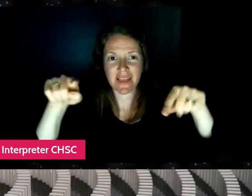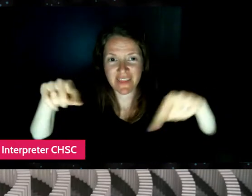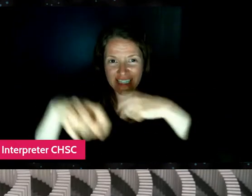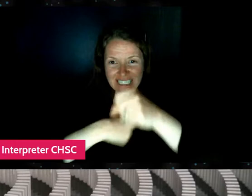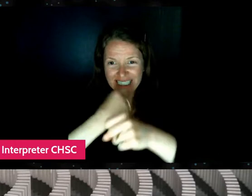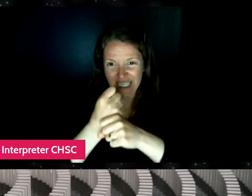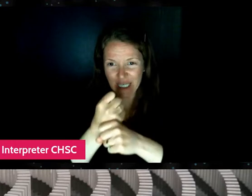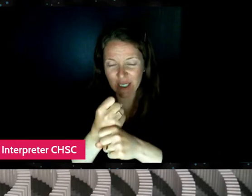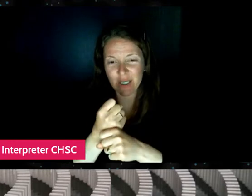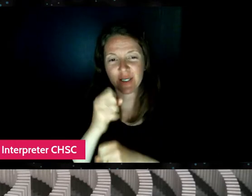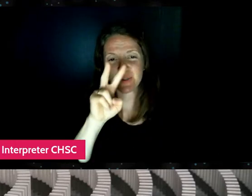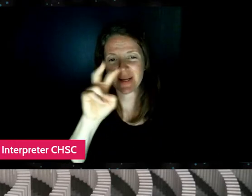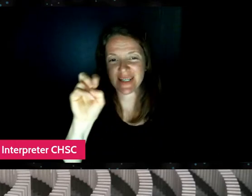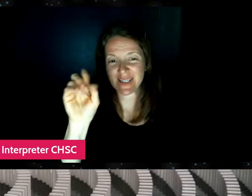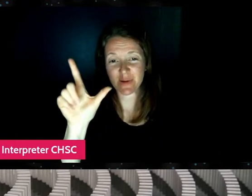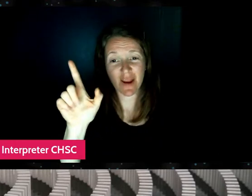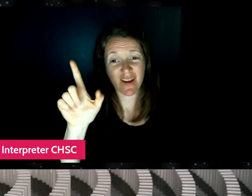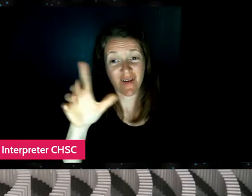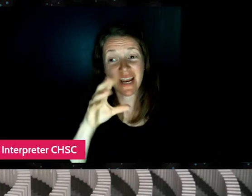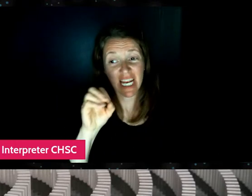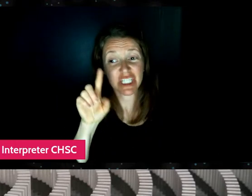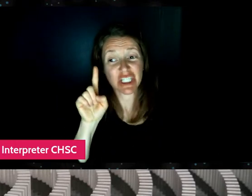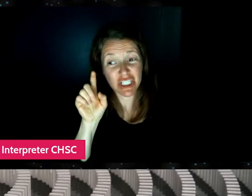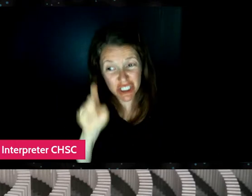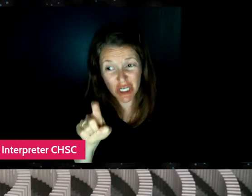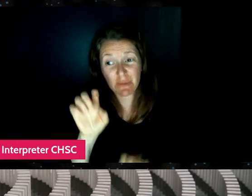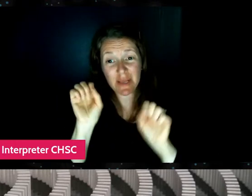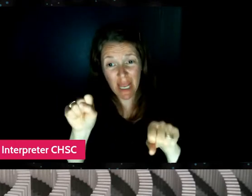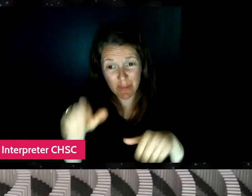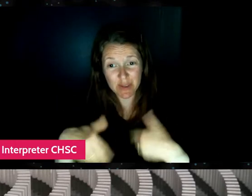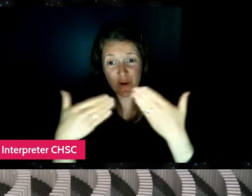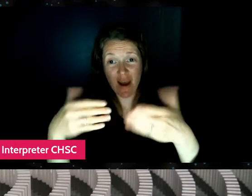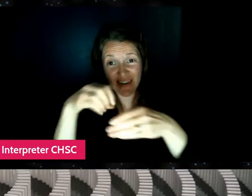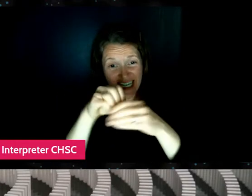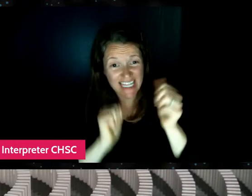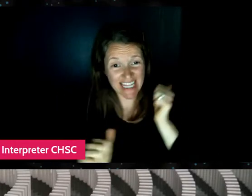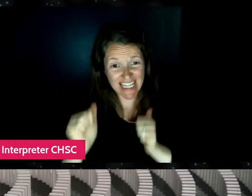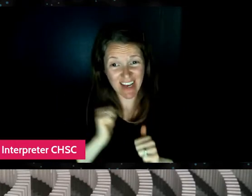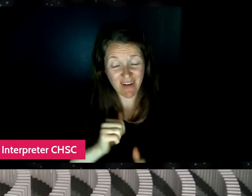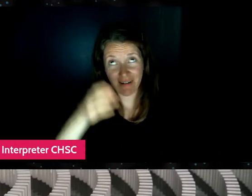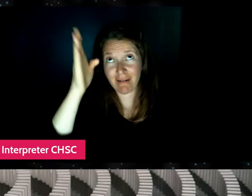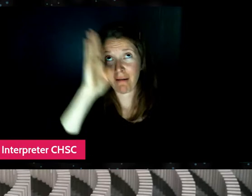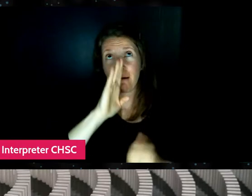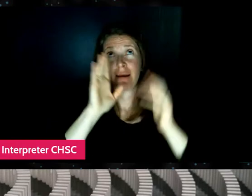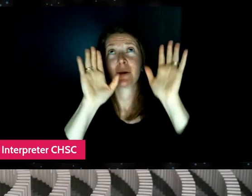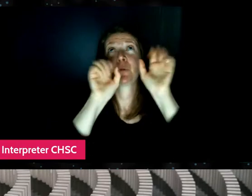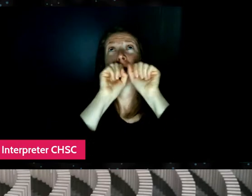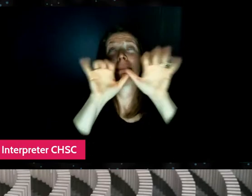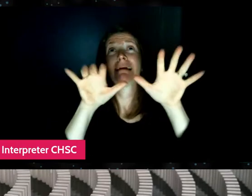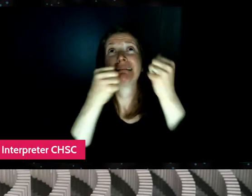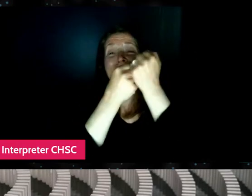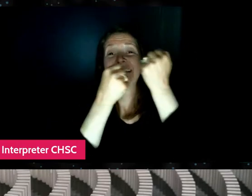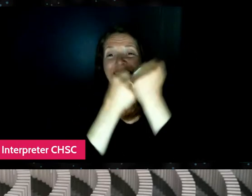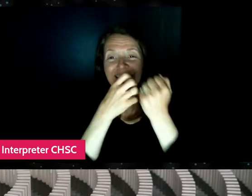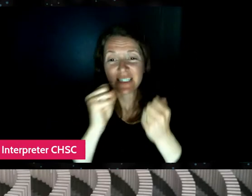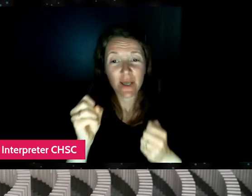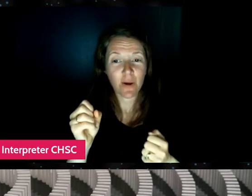and should be at a theater near you, you know, God willing. So keep your ears out, all your ears open,